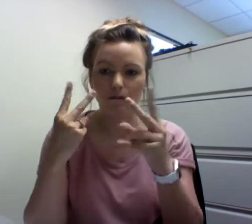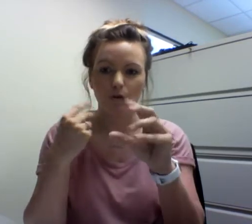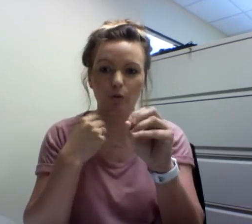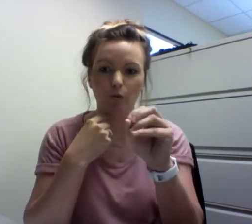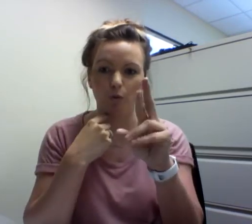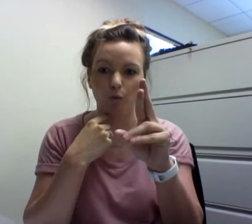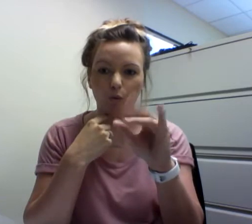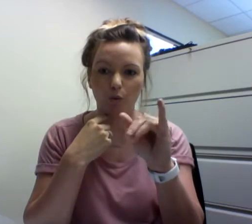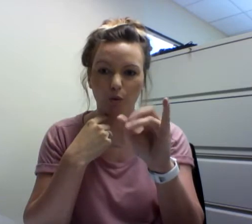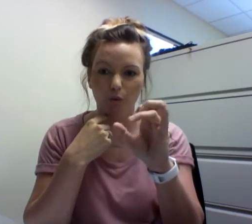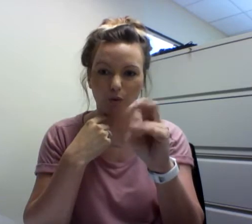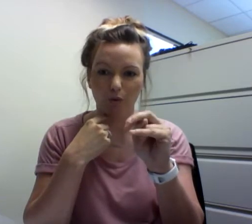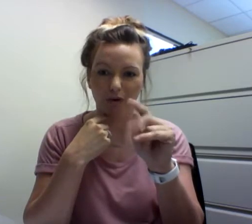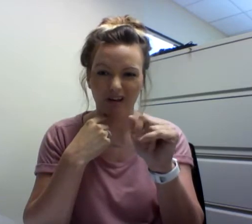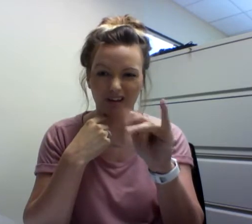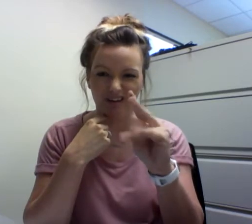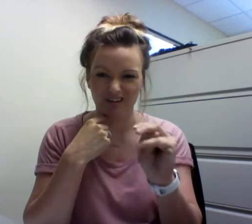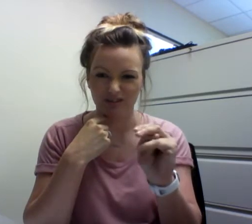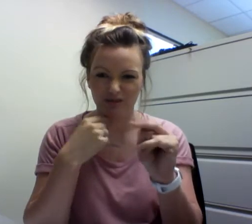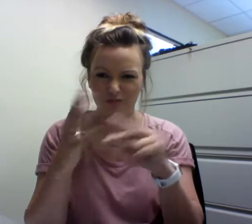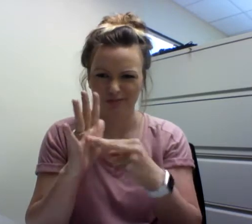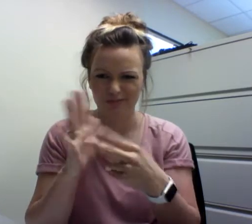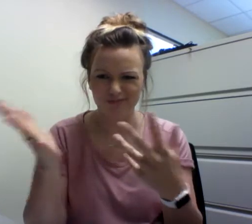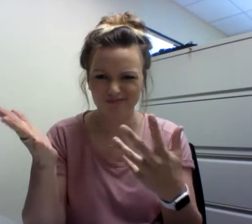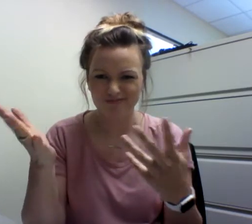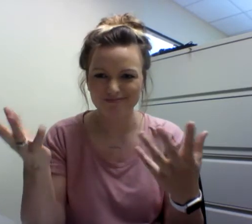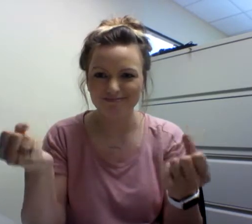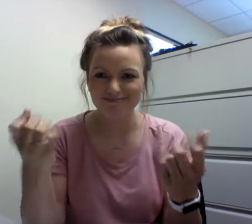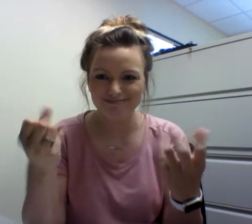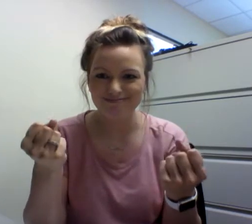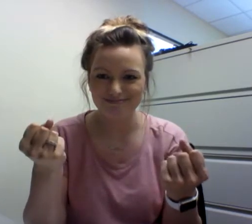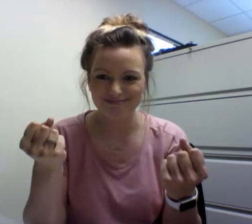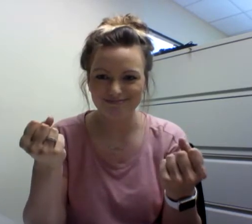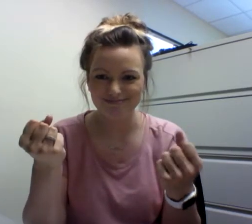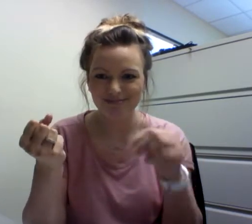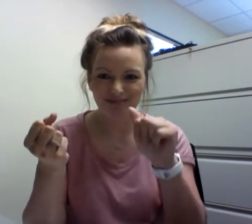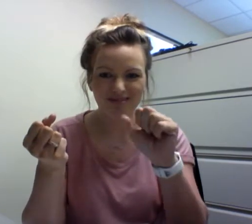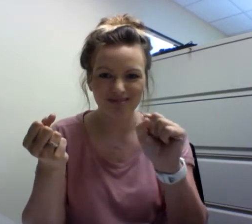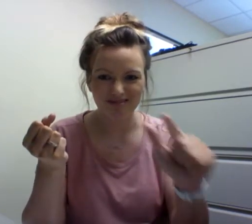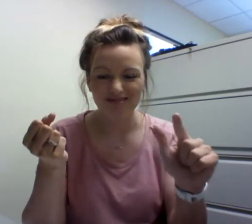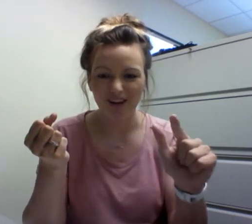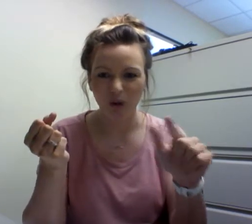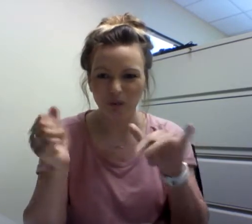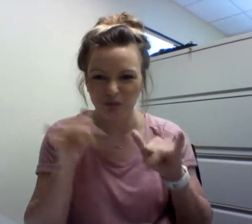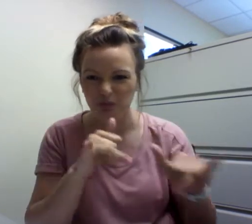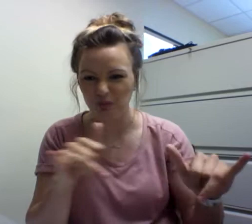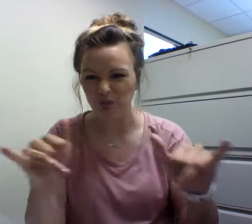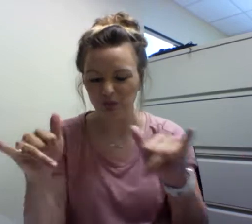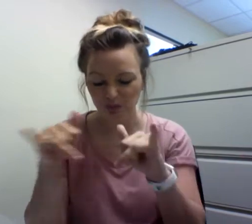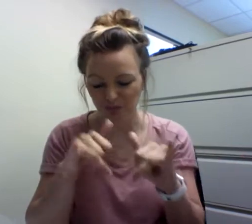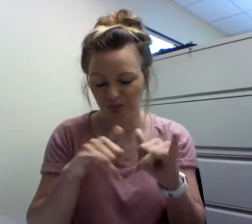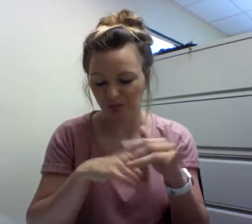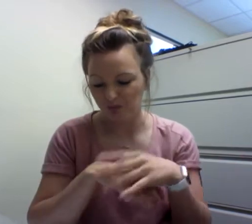They all shared the same common interests: they were deaf and they had visual orientation, meaning signs. ASL...they had this in common.